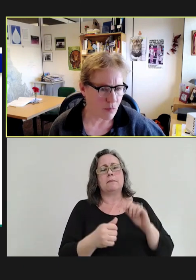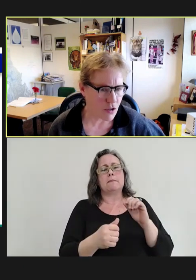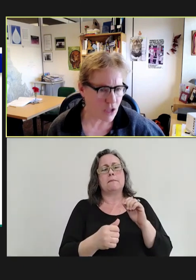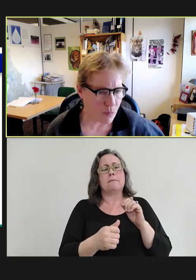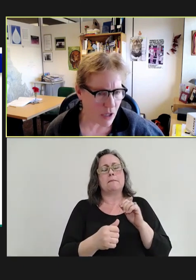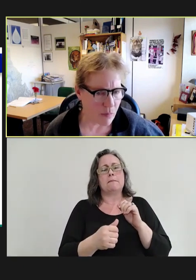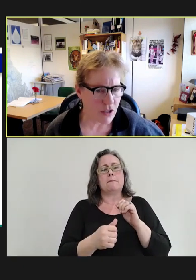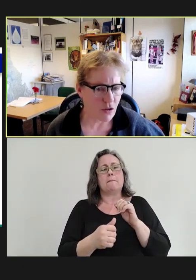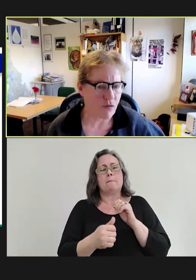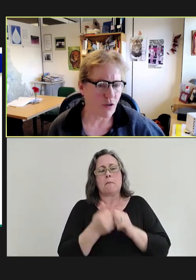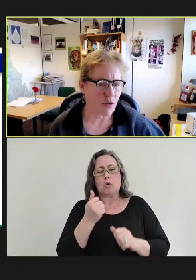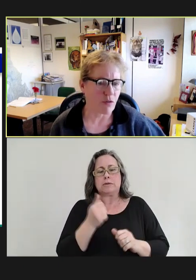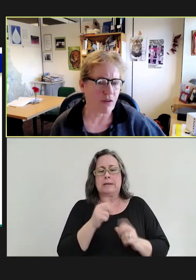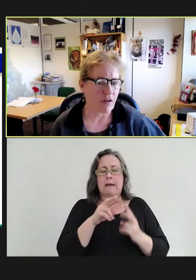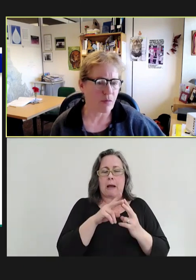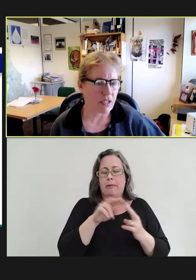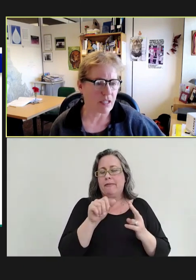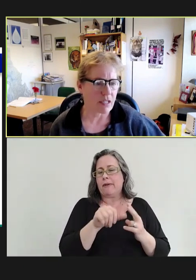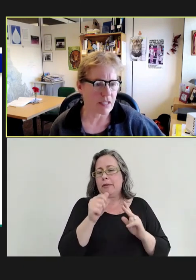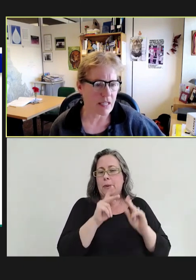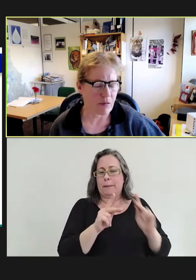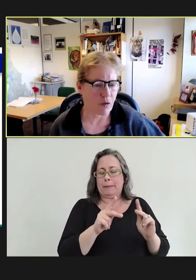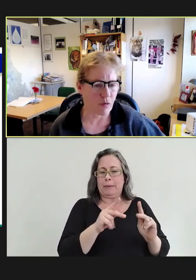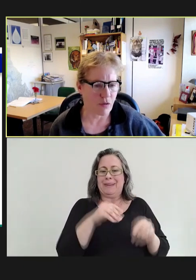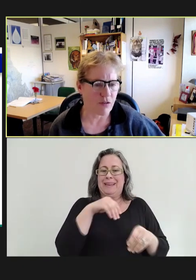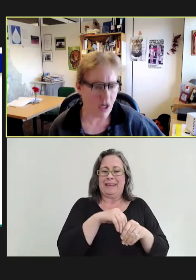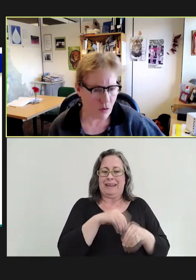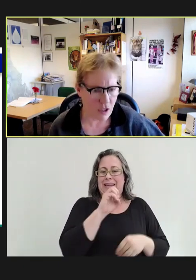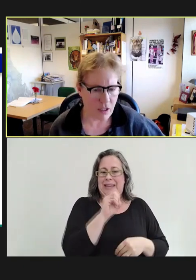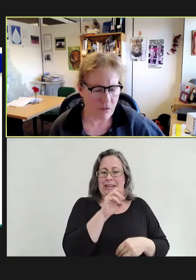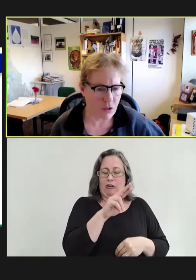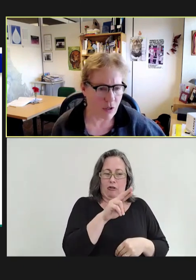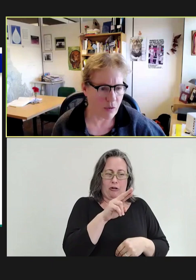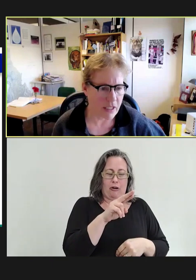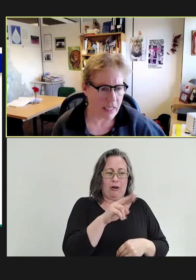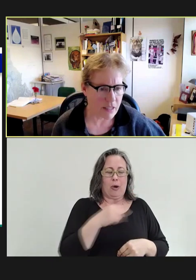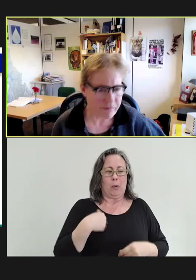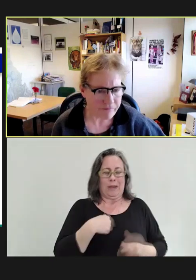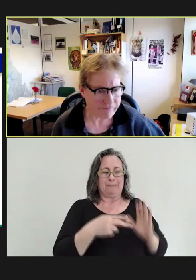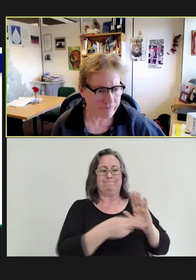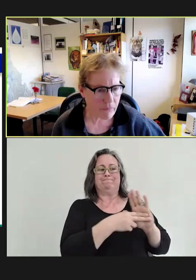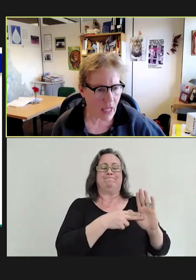emergency department and so forth were found to be susceptible and were followed for 21 days.